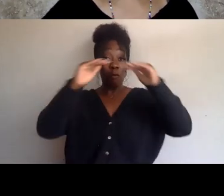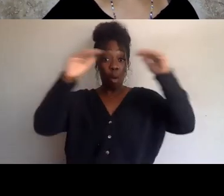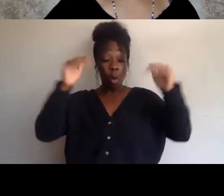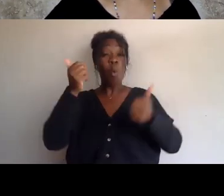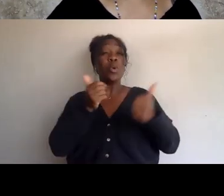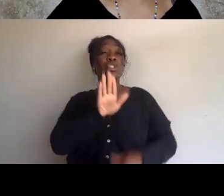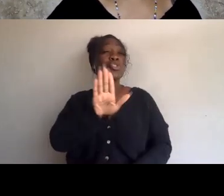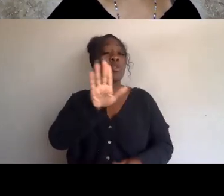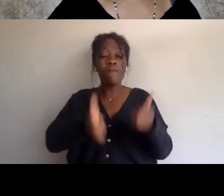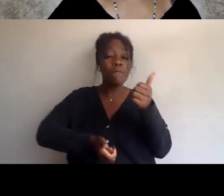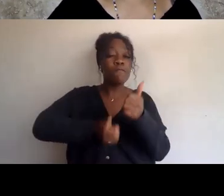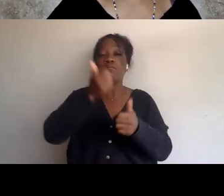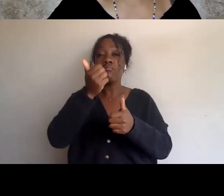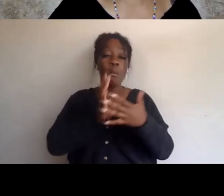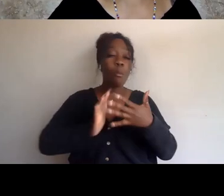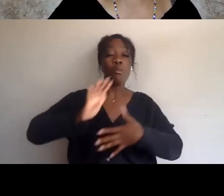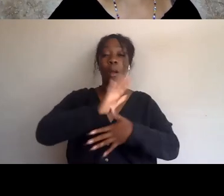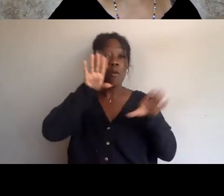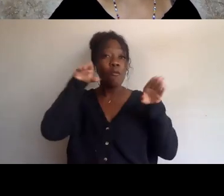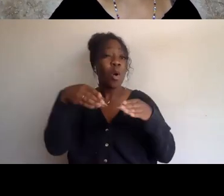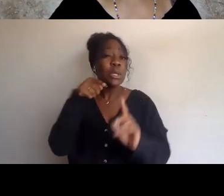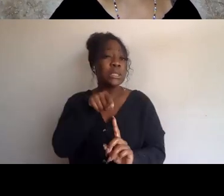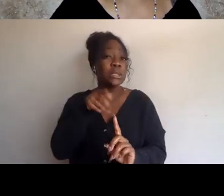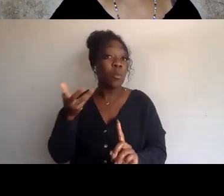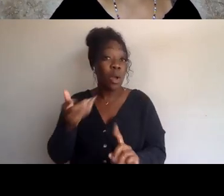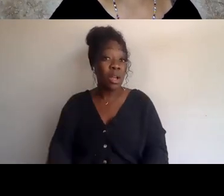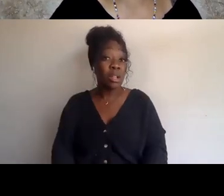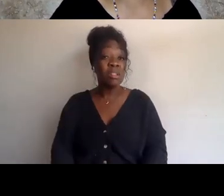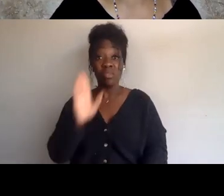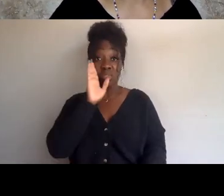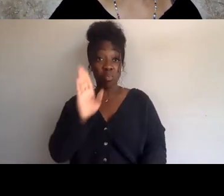Are you going to primarily deal with the system of public safety?